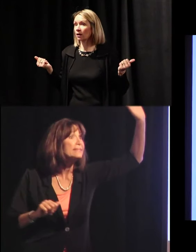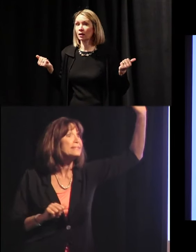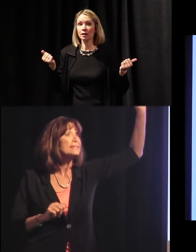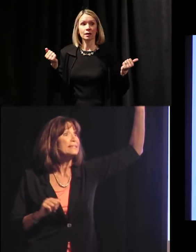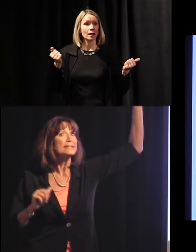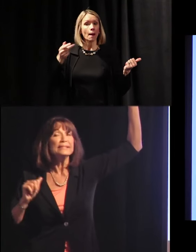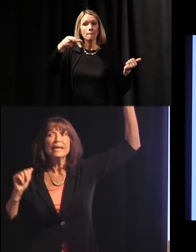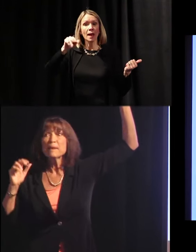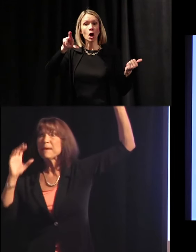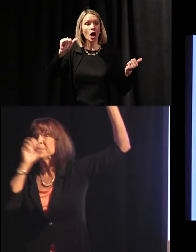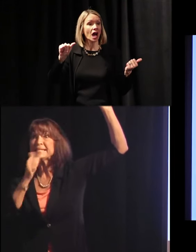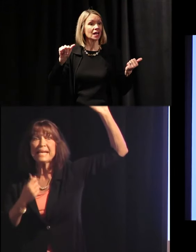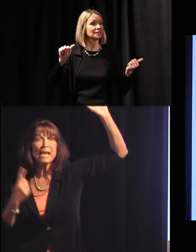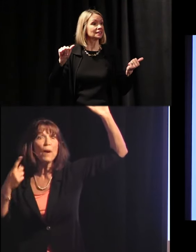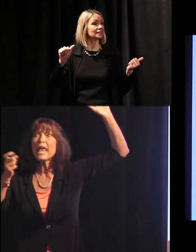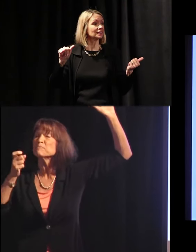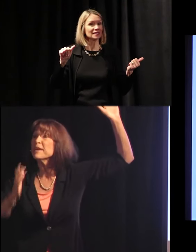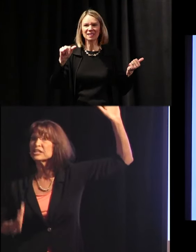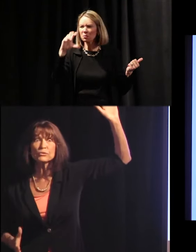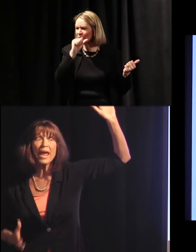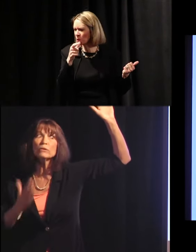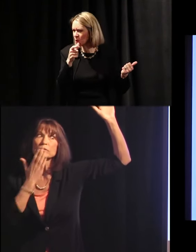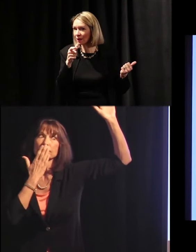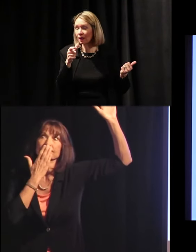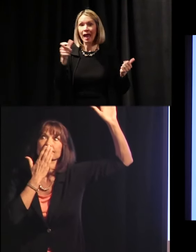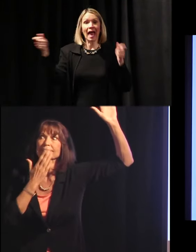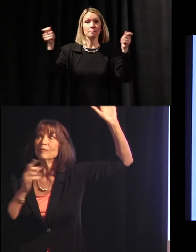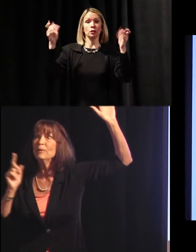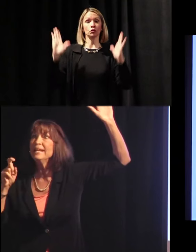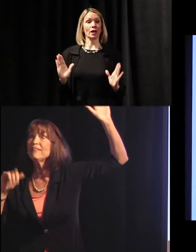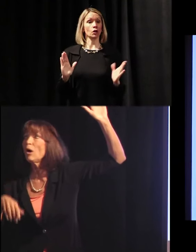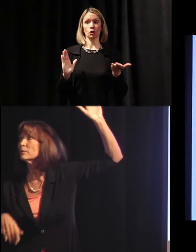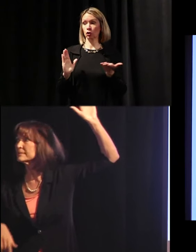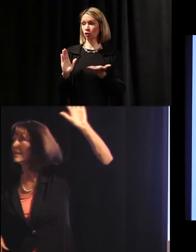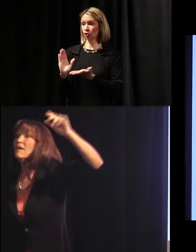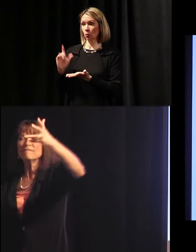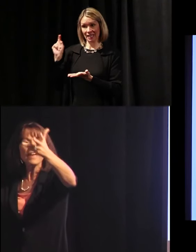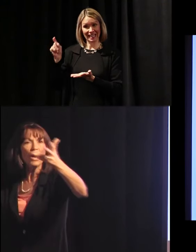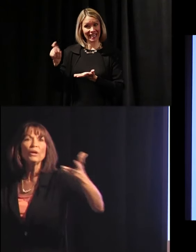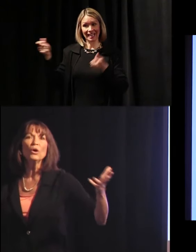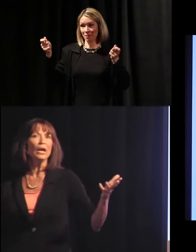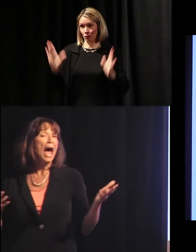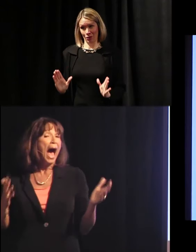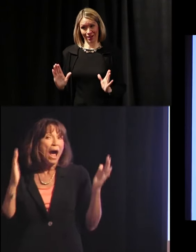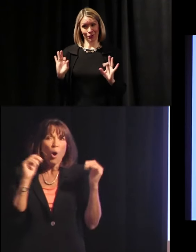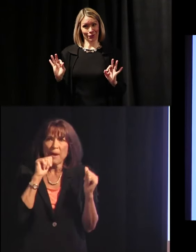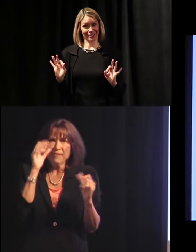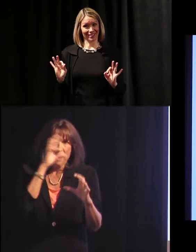Am I missing anyone? Administrators. We need those. Very good.